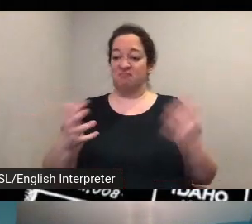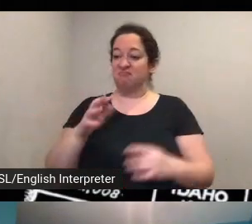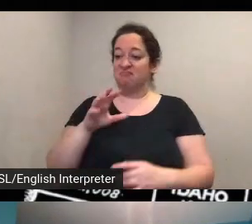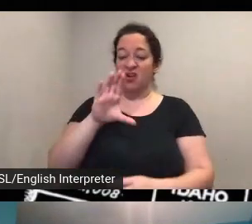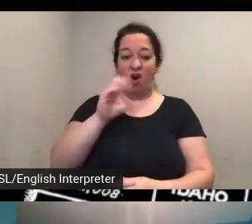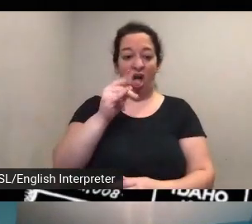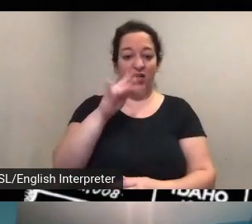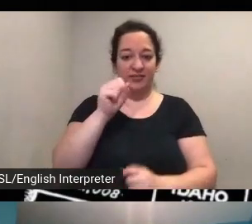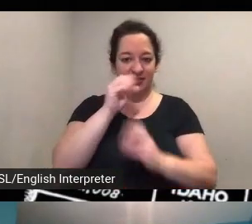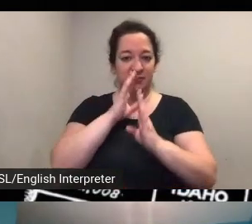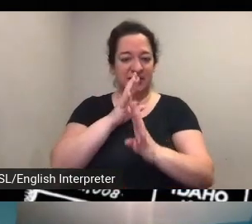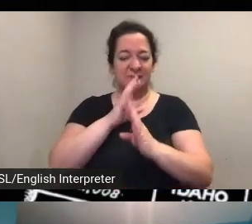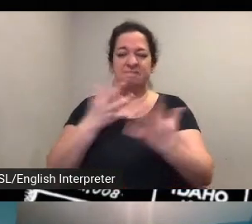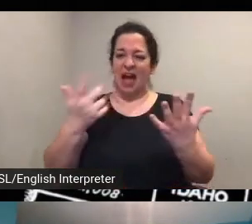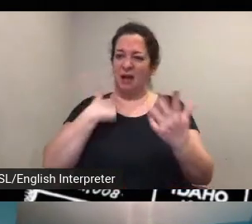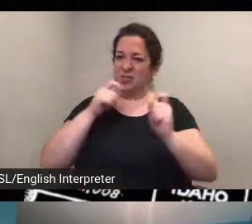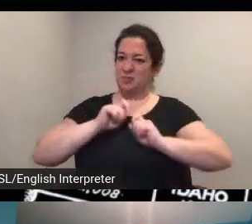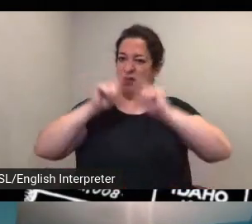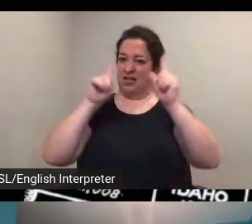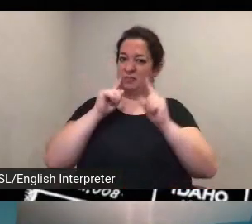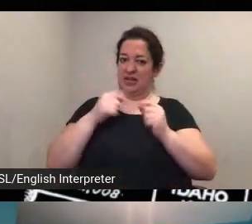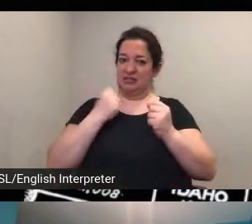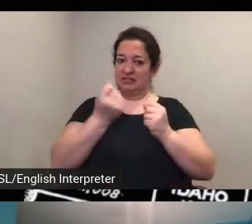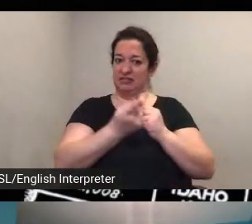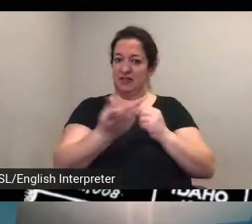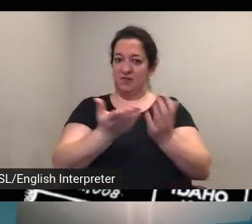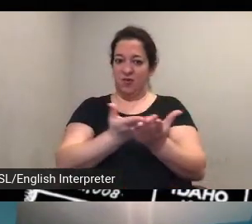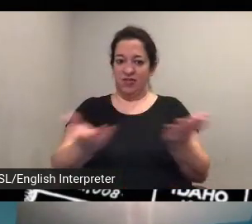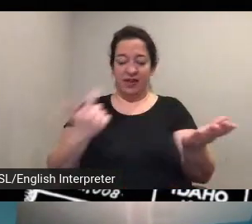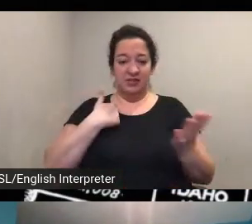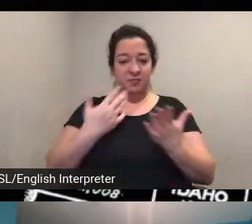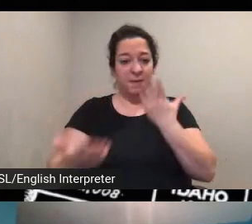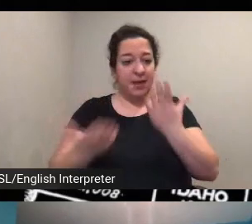things but um maybe i can ask uh